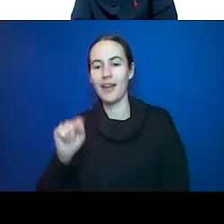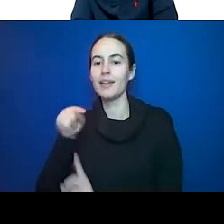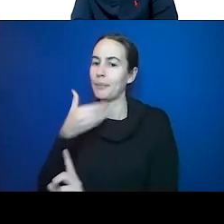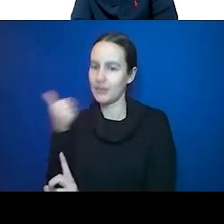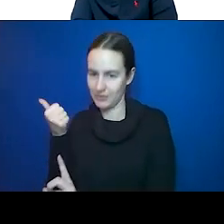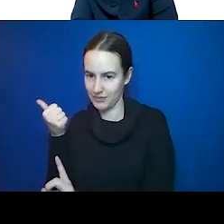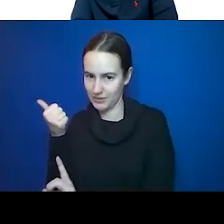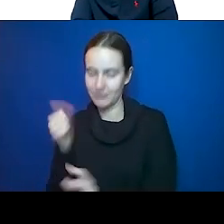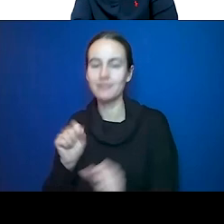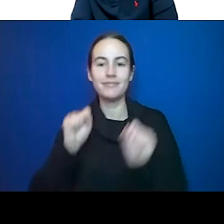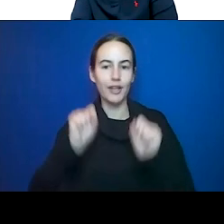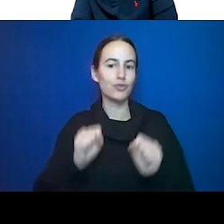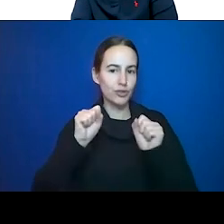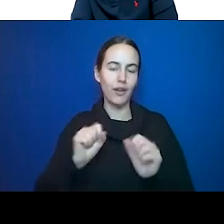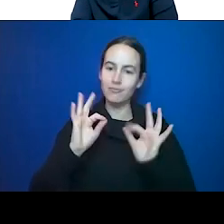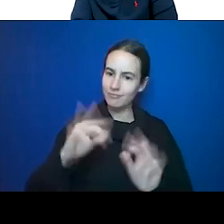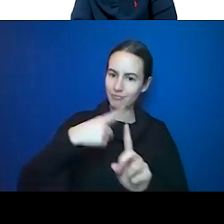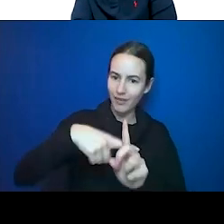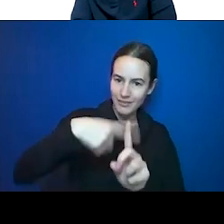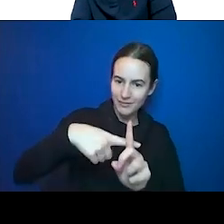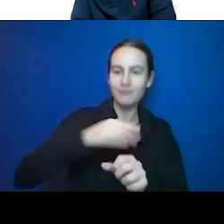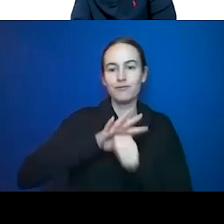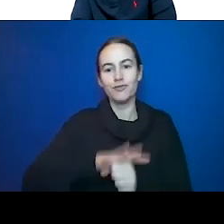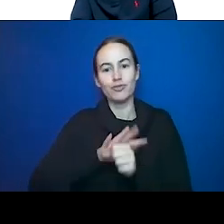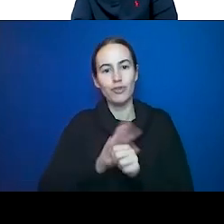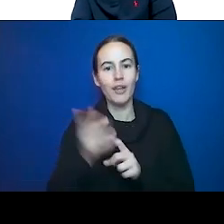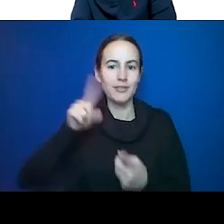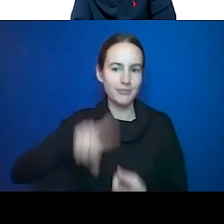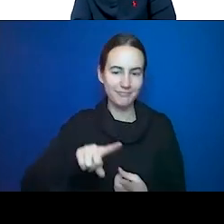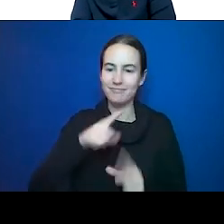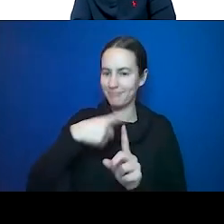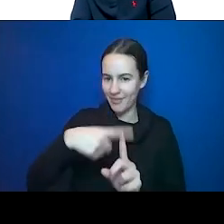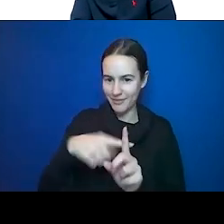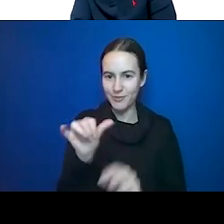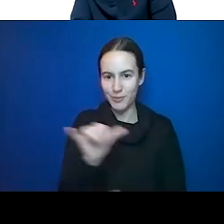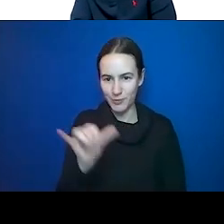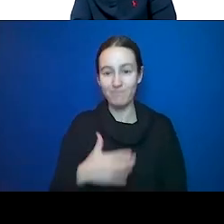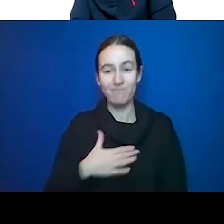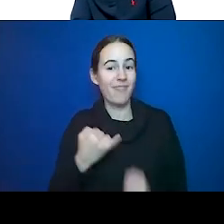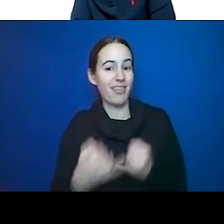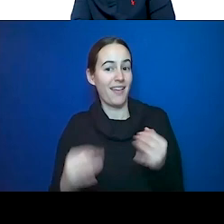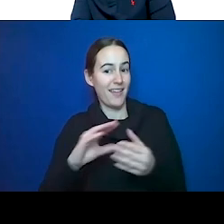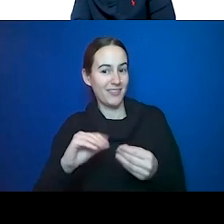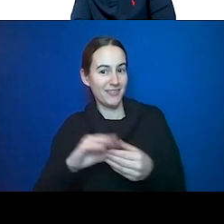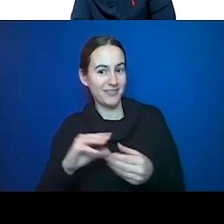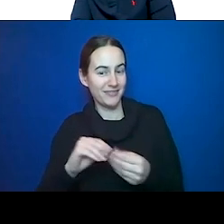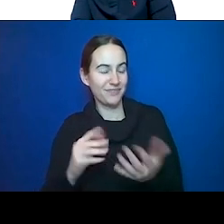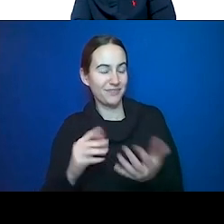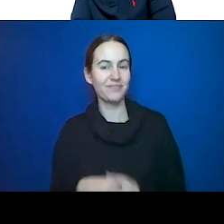is good. And the last thing I will say is, again I was talking with ORNISH and I said why do we